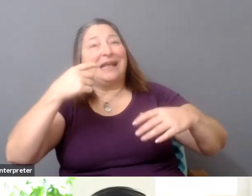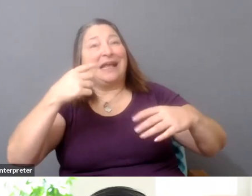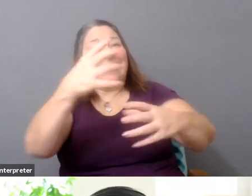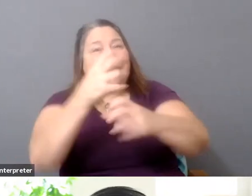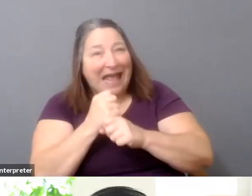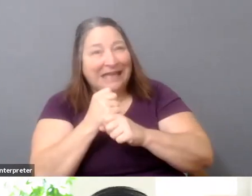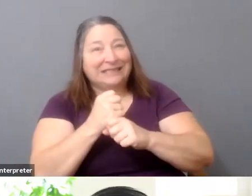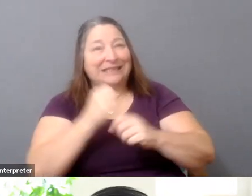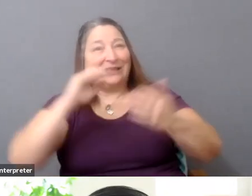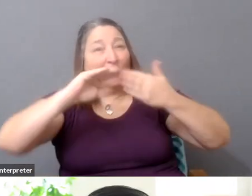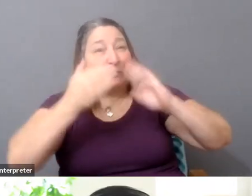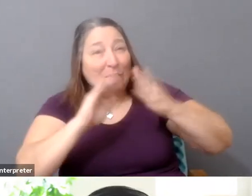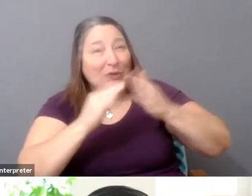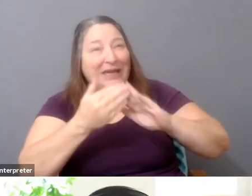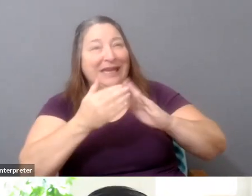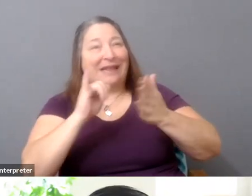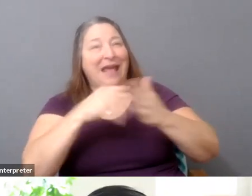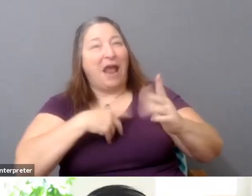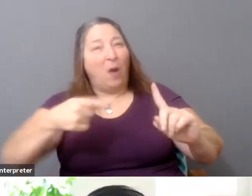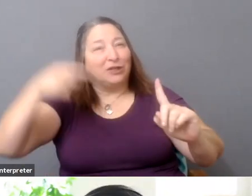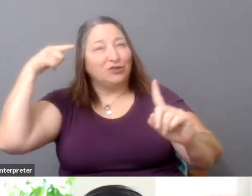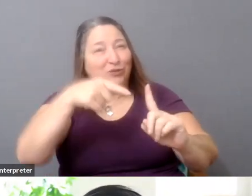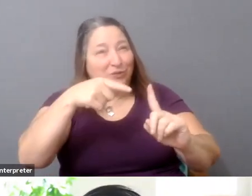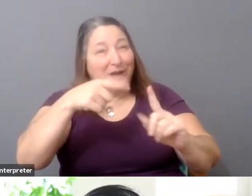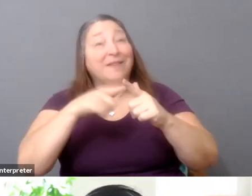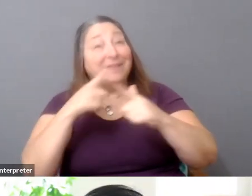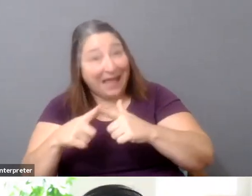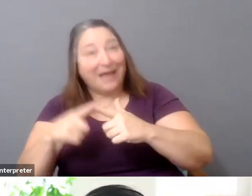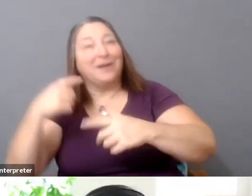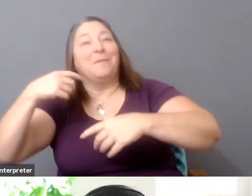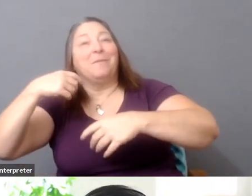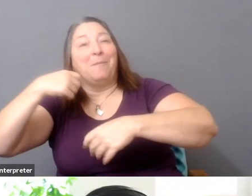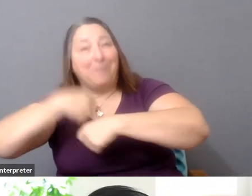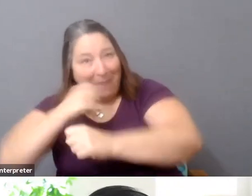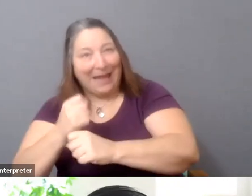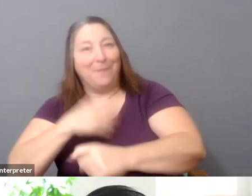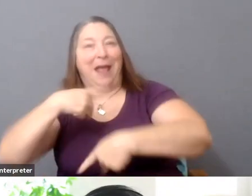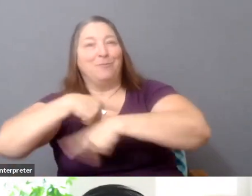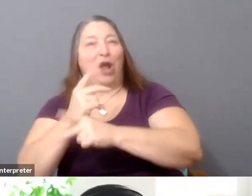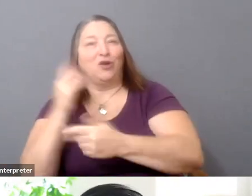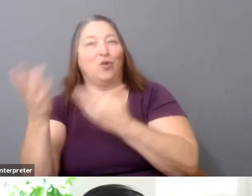And that by having proximity to a specific community, it also ensures that they build the right thing.